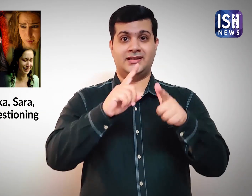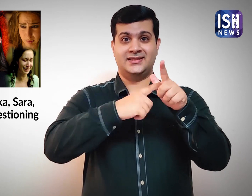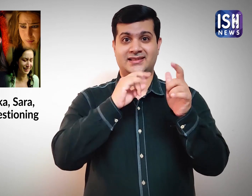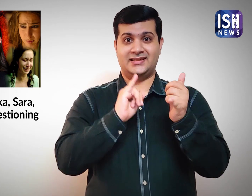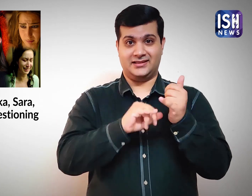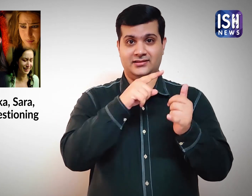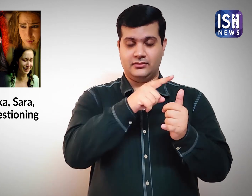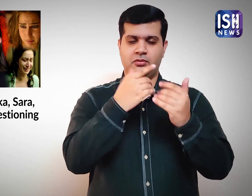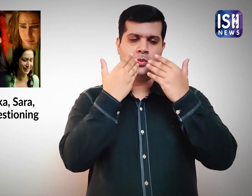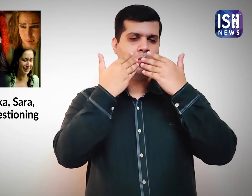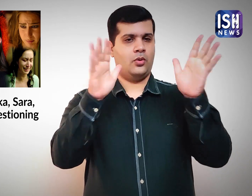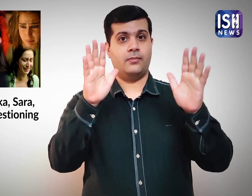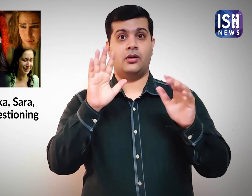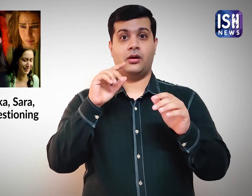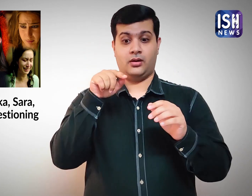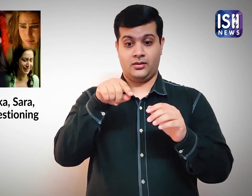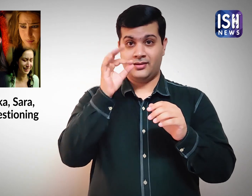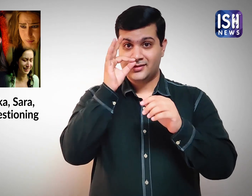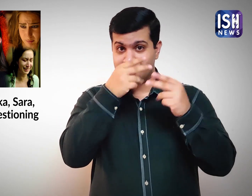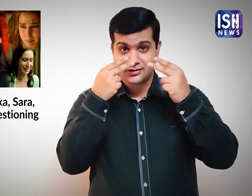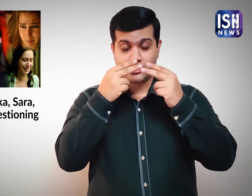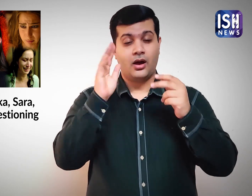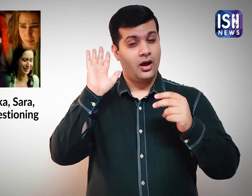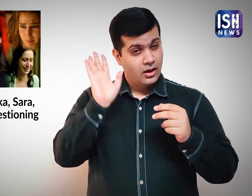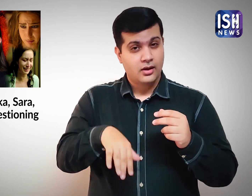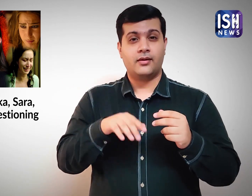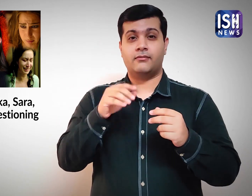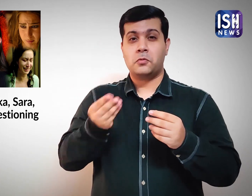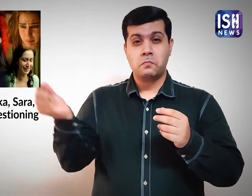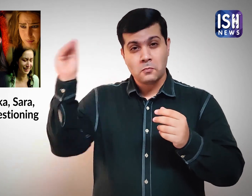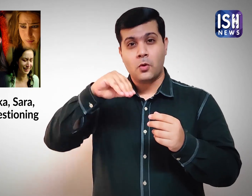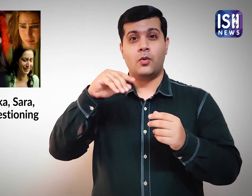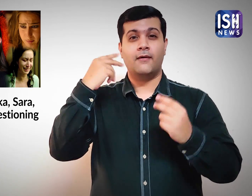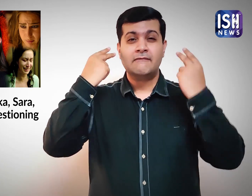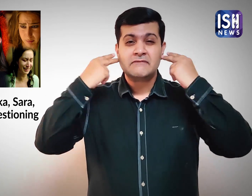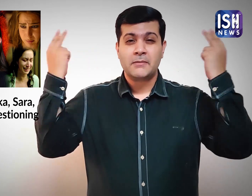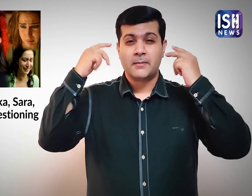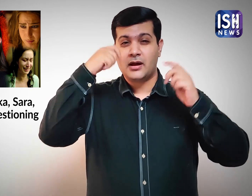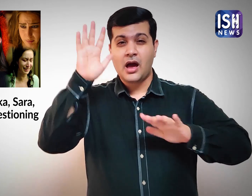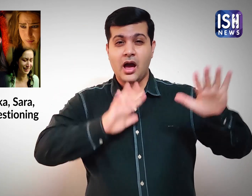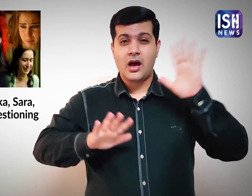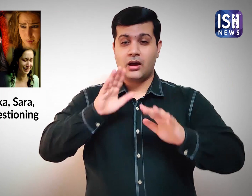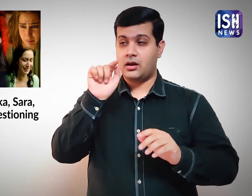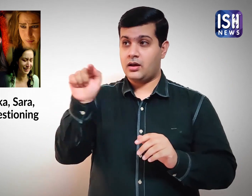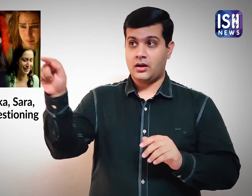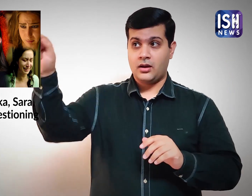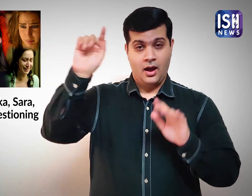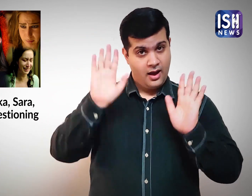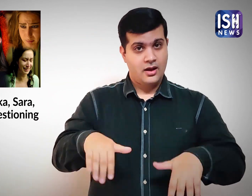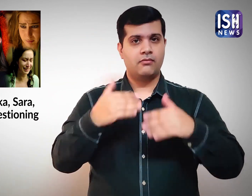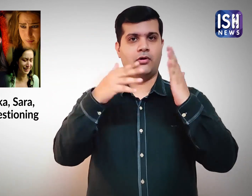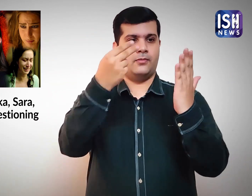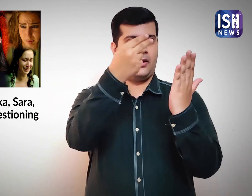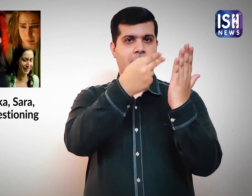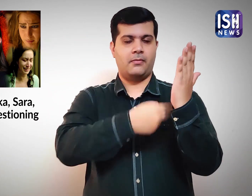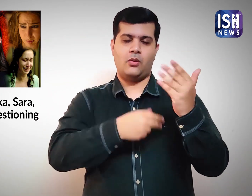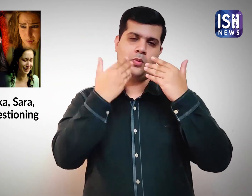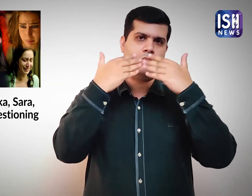Jaya Saha has taken the names of many more famous bollywood actors who consumed drugs.